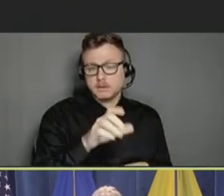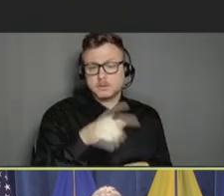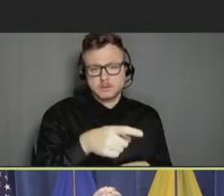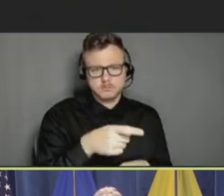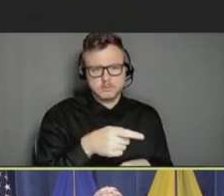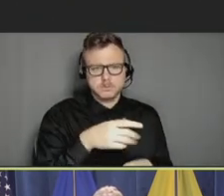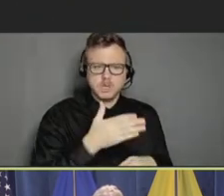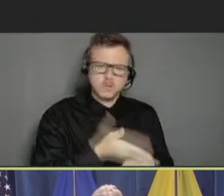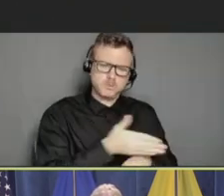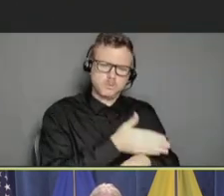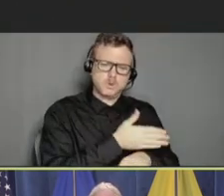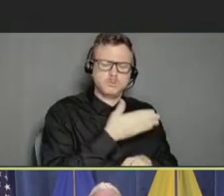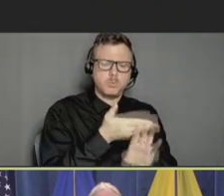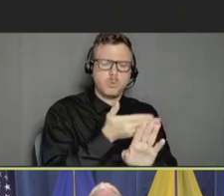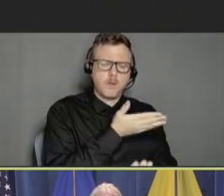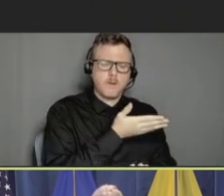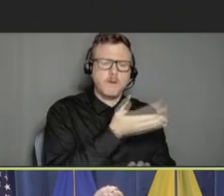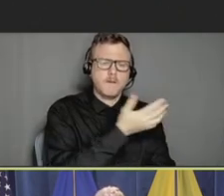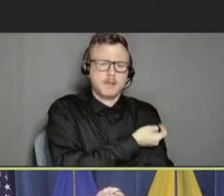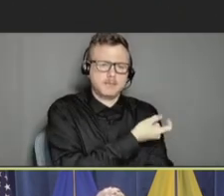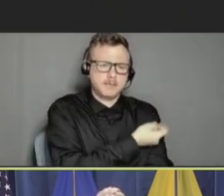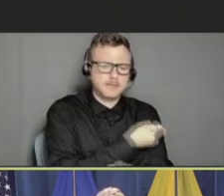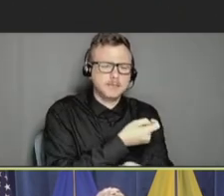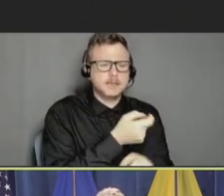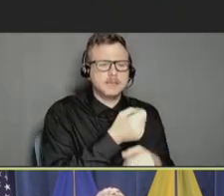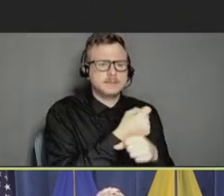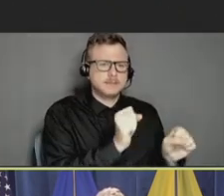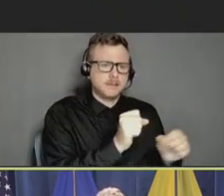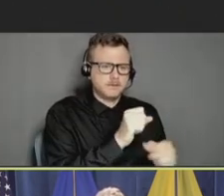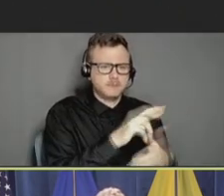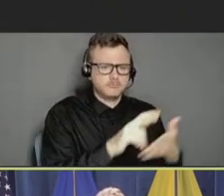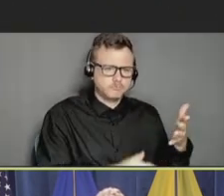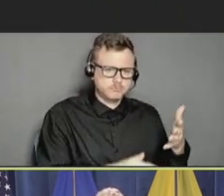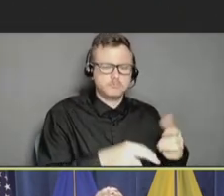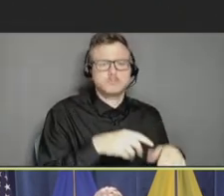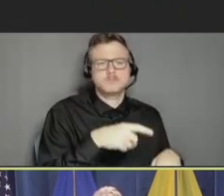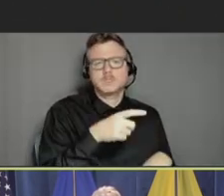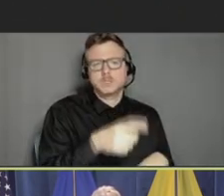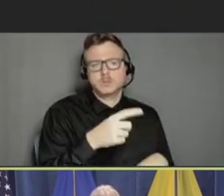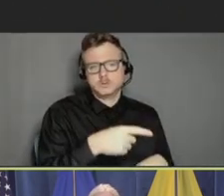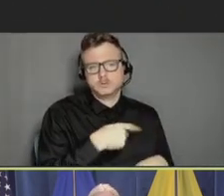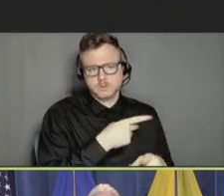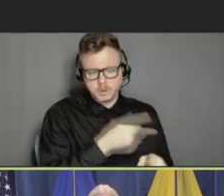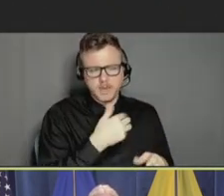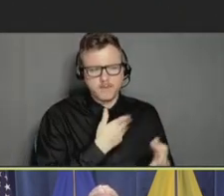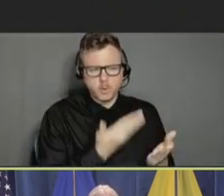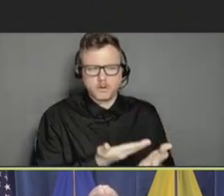safety system reports by reviewing previous vaccine safety efforts and providing recommendations